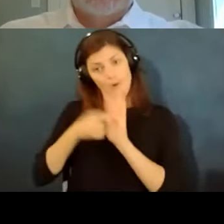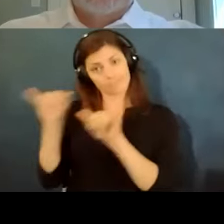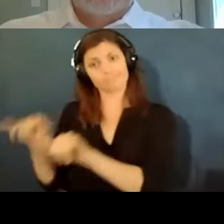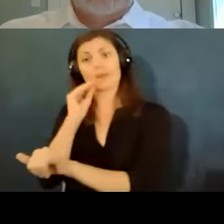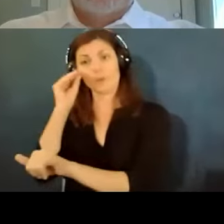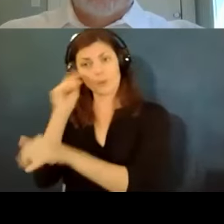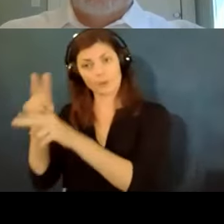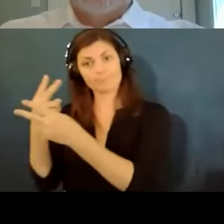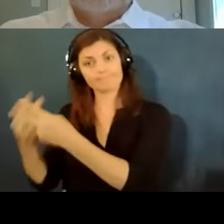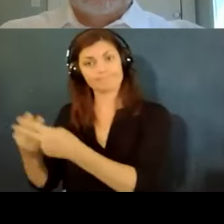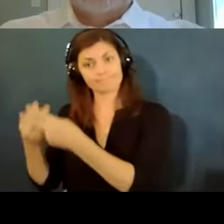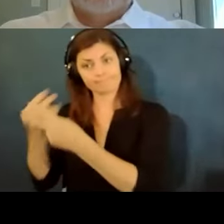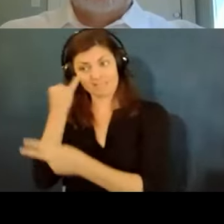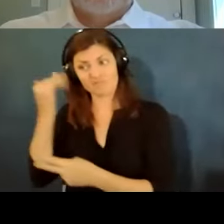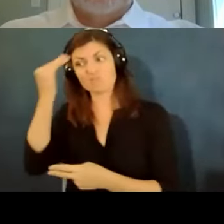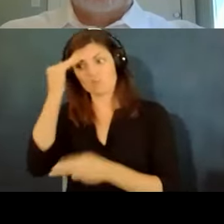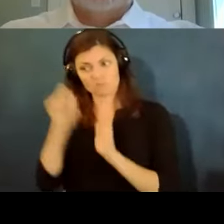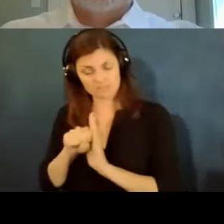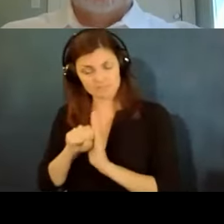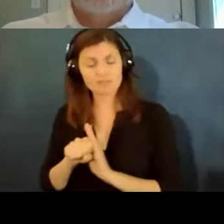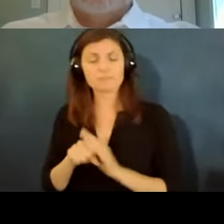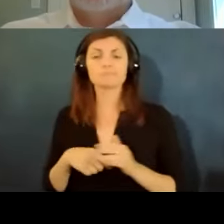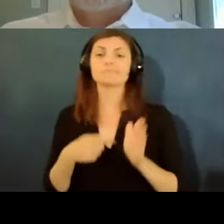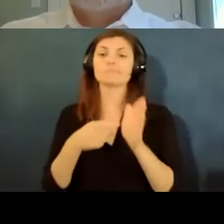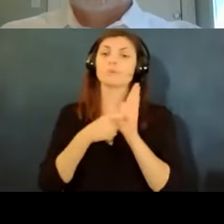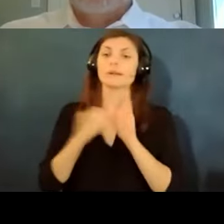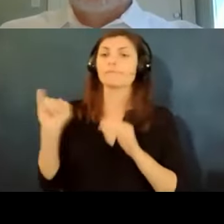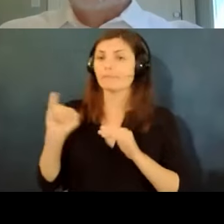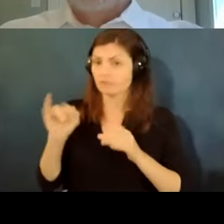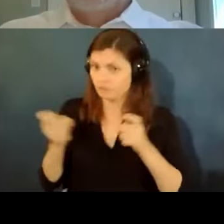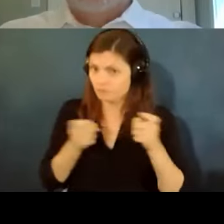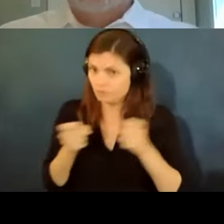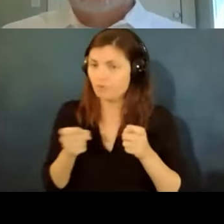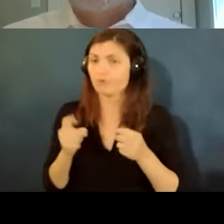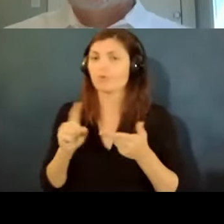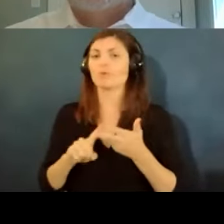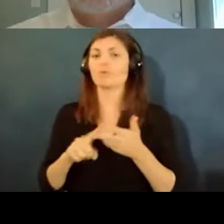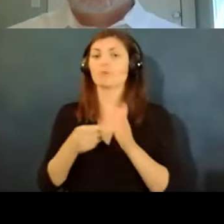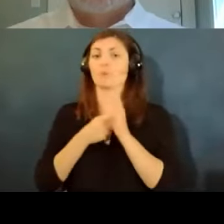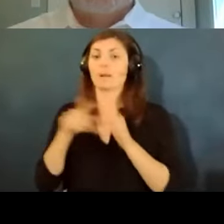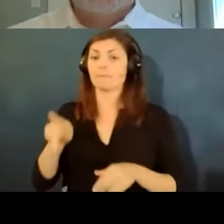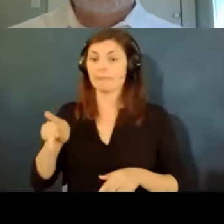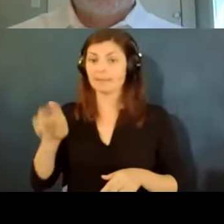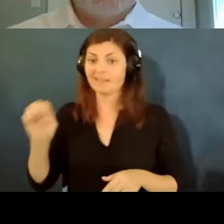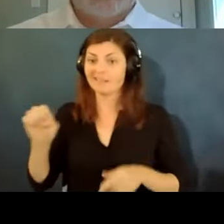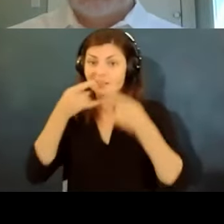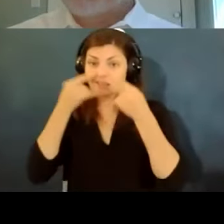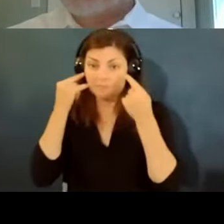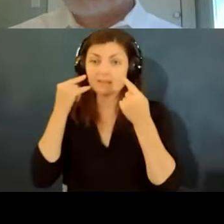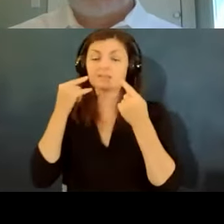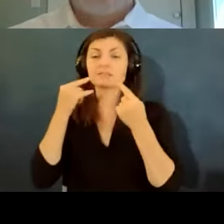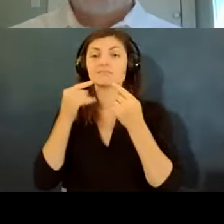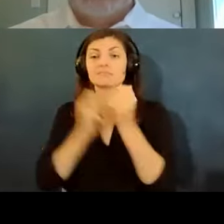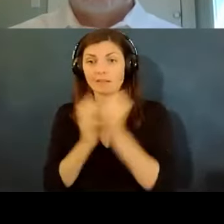uh requiring infection control practices requiring the use of ppe and technically the the cloth masks